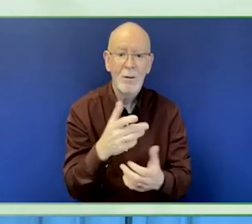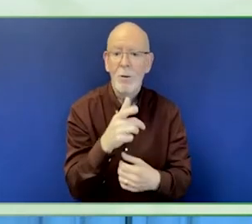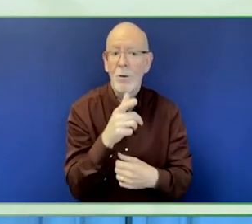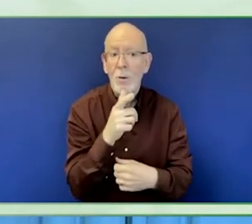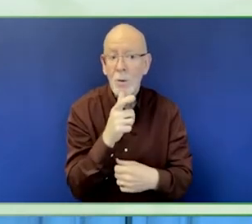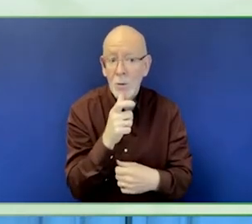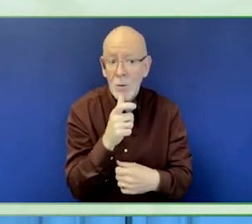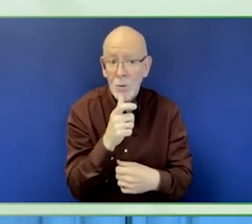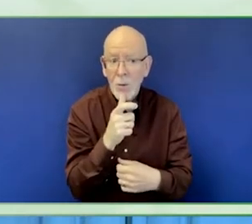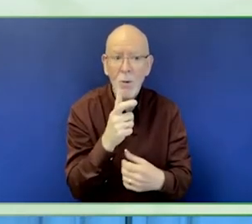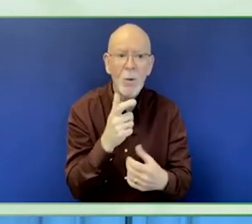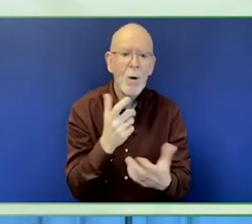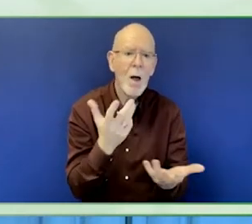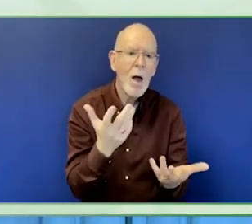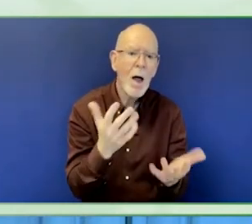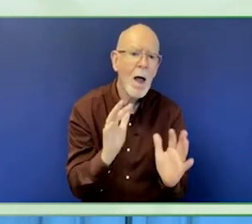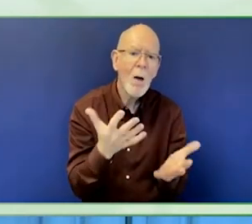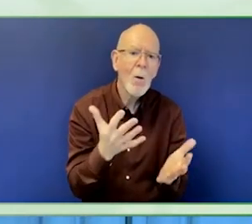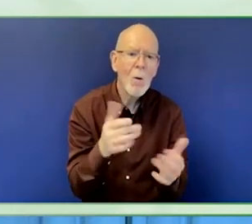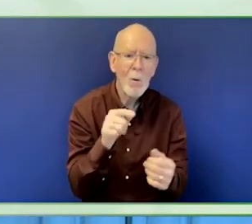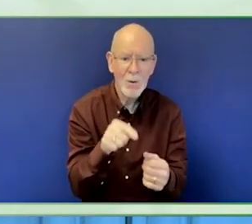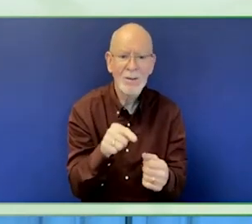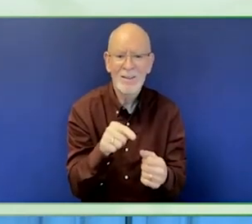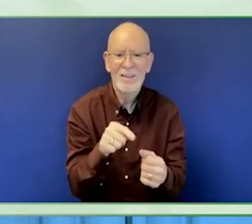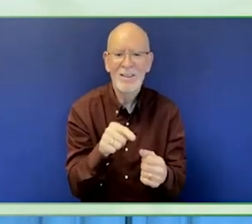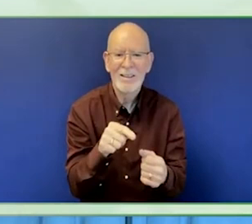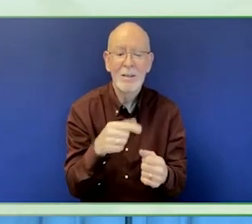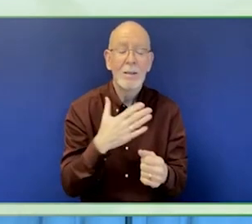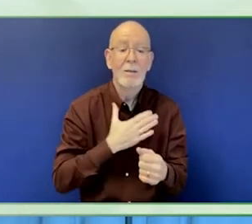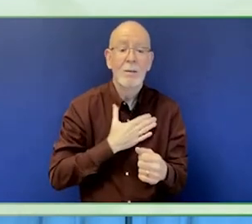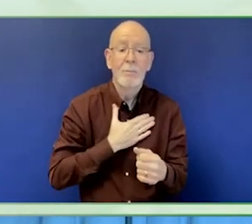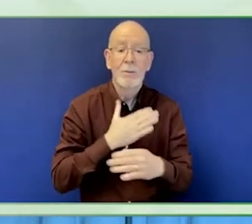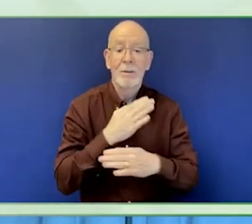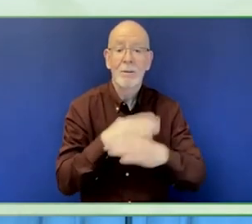accommodations do not take money away from the work. They are the work.